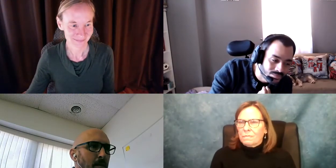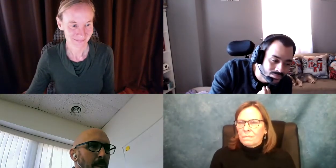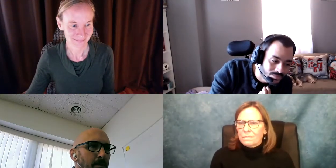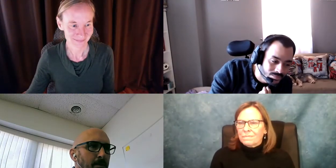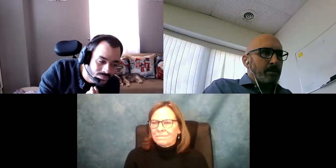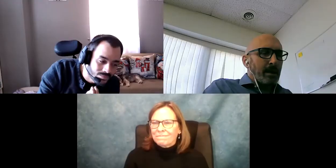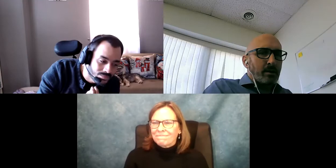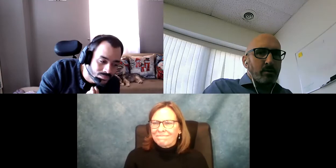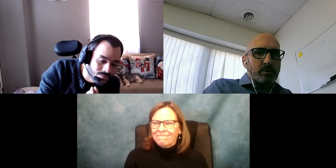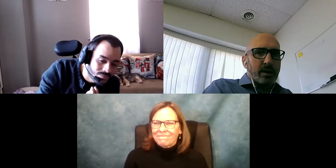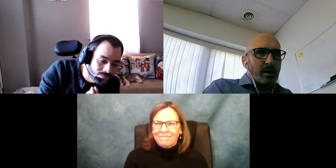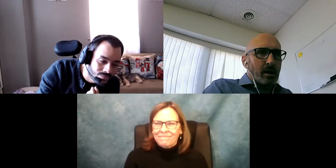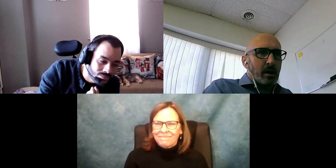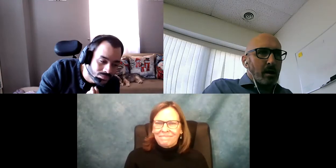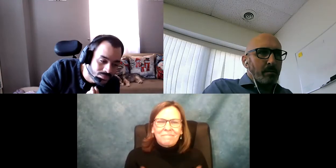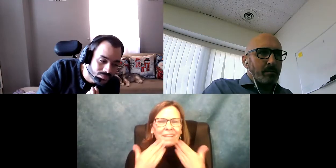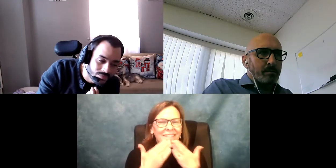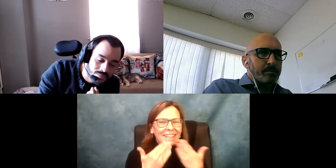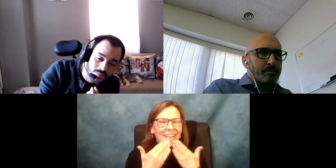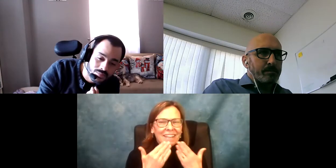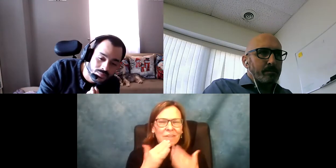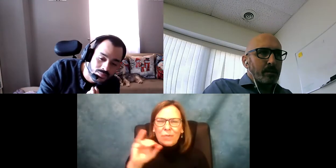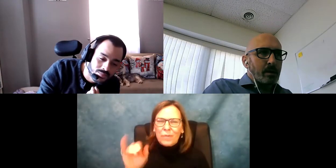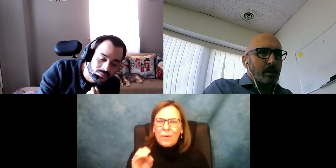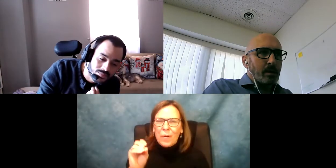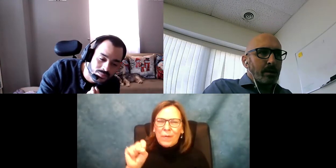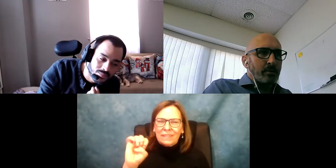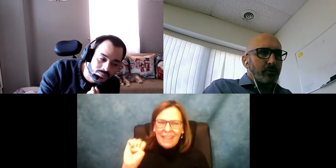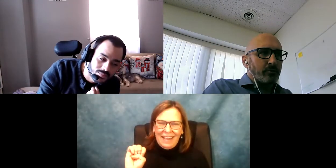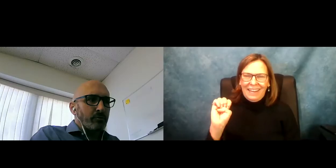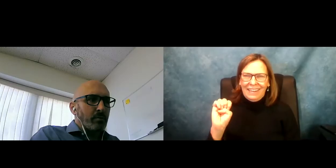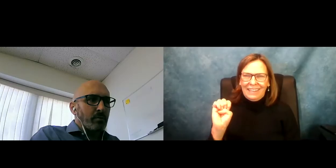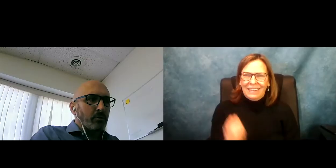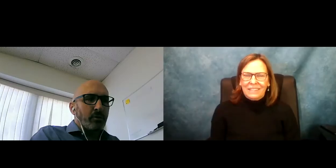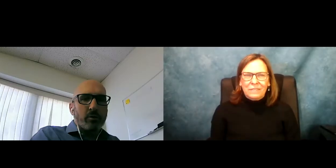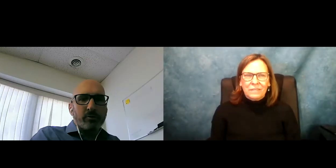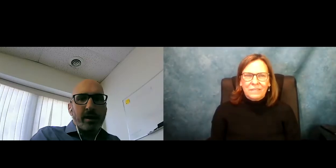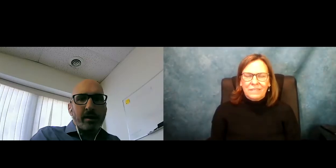And continue to grow our network. Thank you.